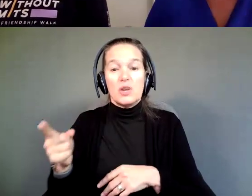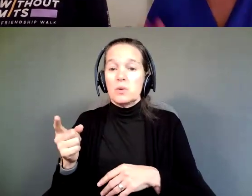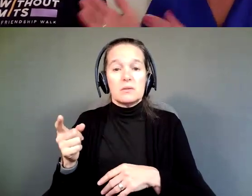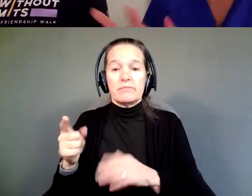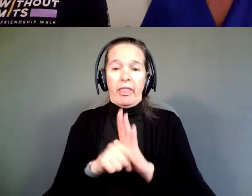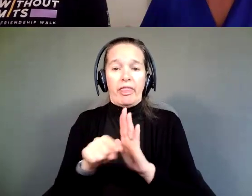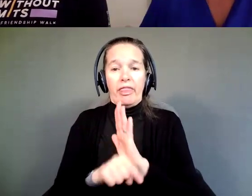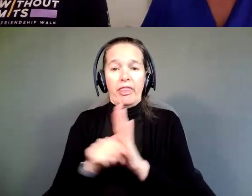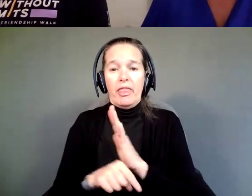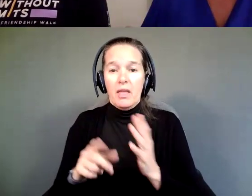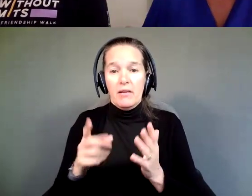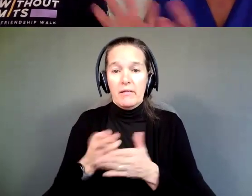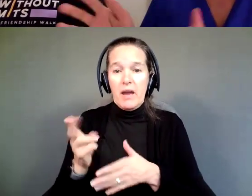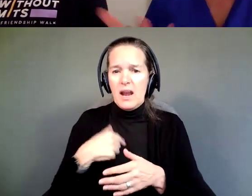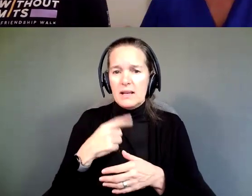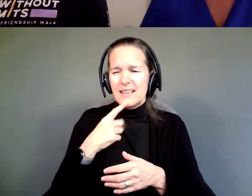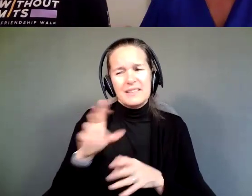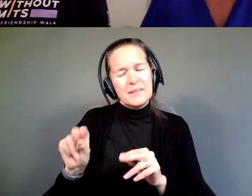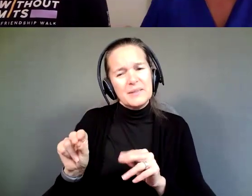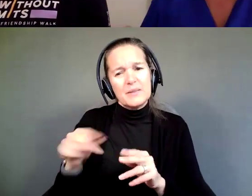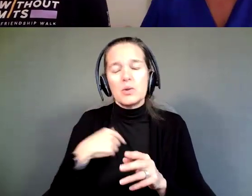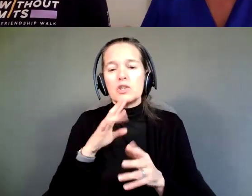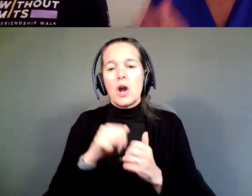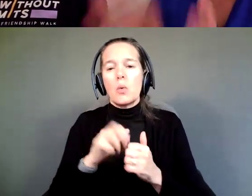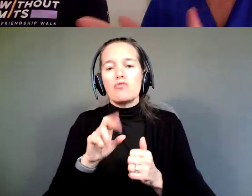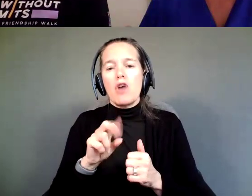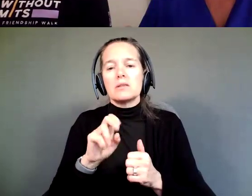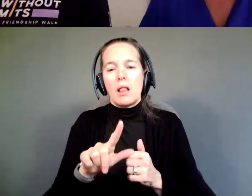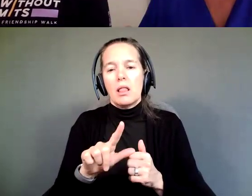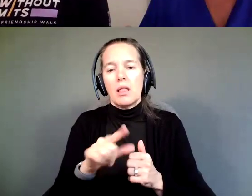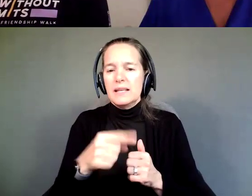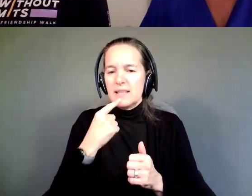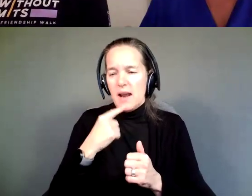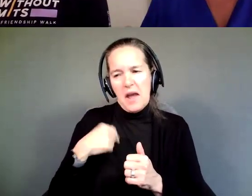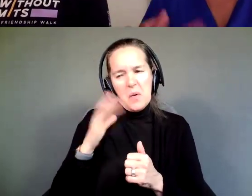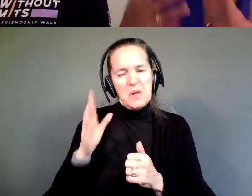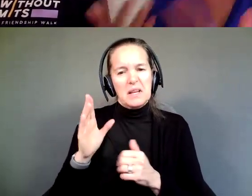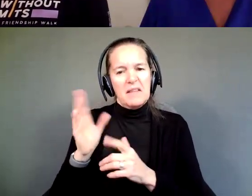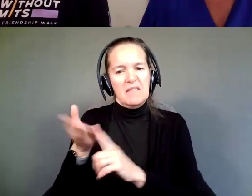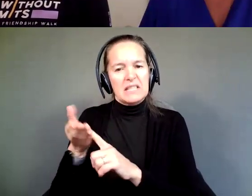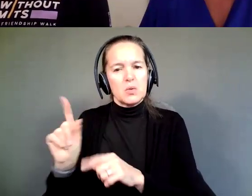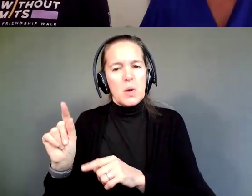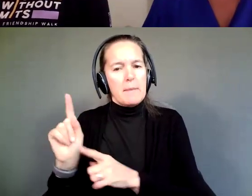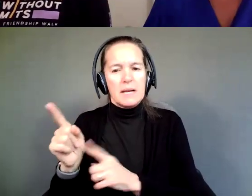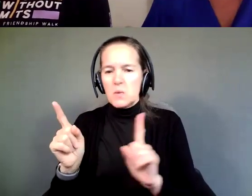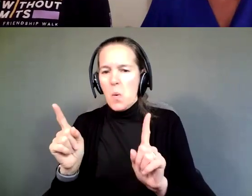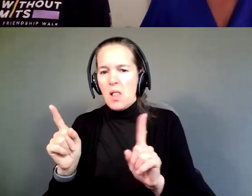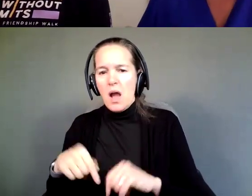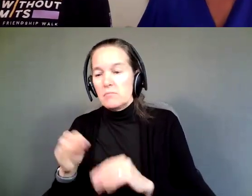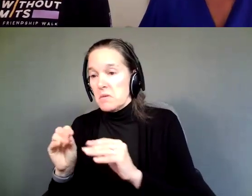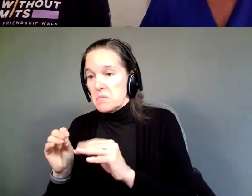And I talked to Russell and he was like, give me 15 minutes with her so I can convince her to be more comfortable with the process.